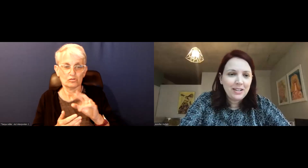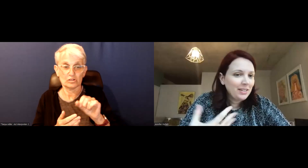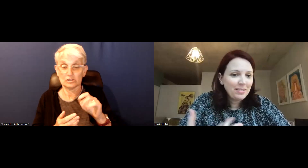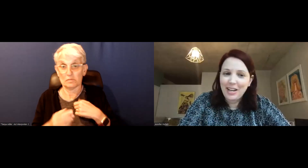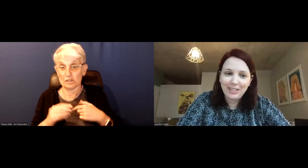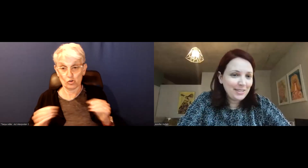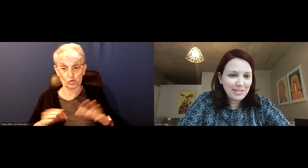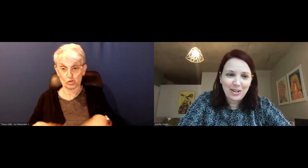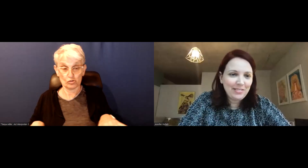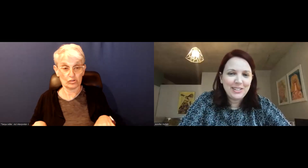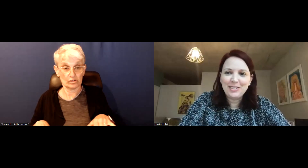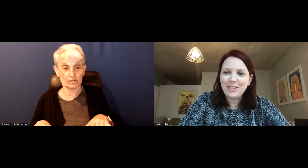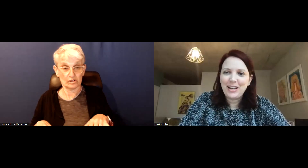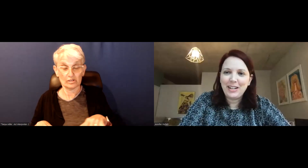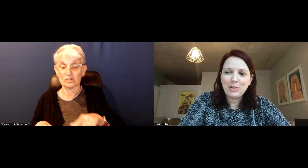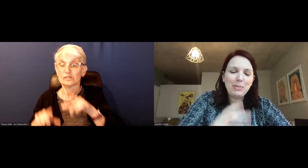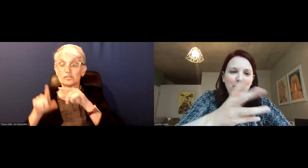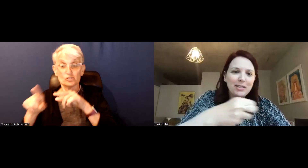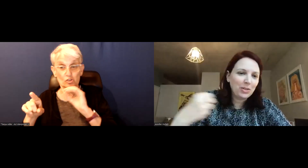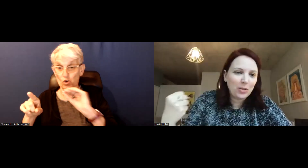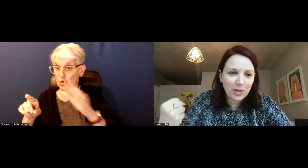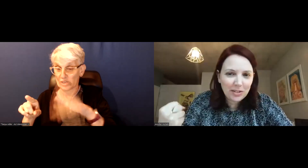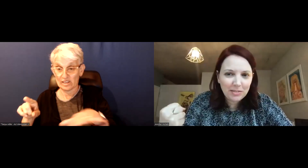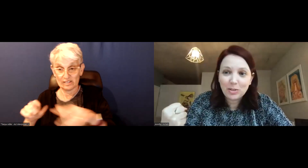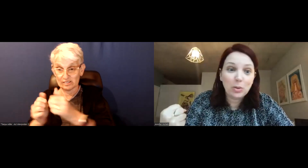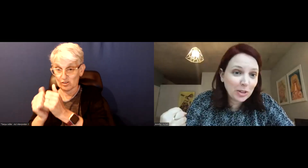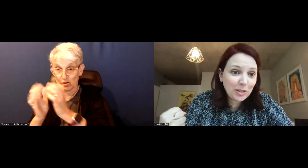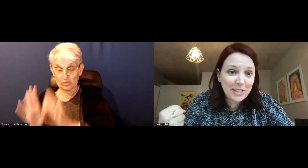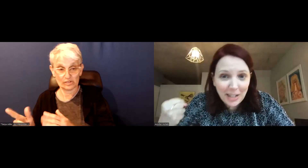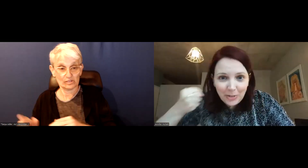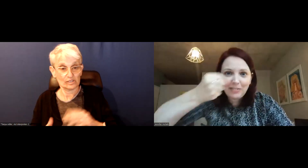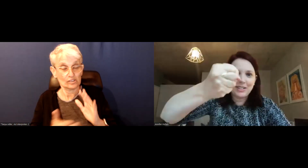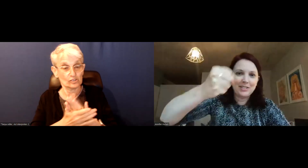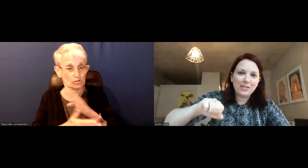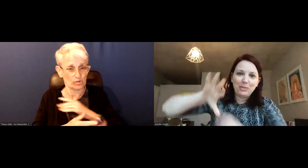The candidate did not have kids and some people would answer the door, school board trustee, I don't have kids.